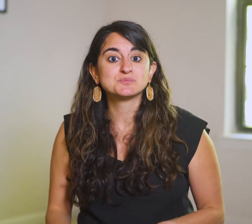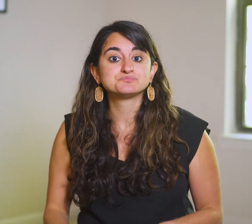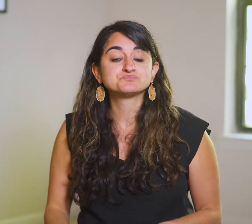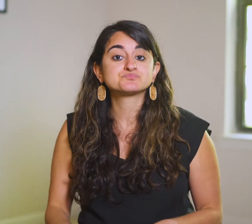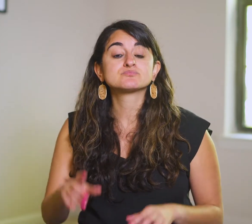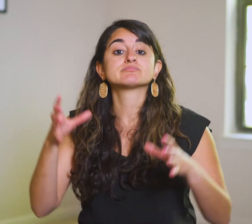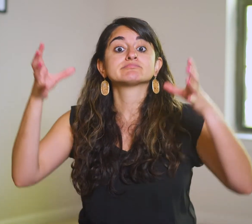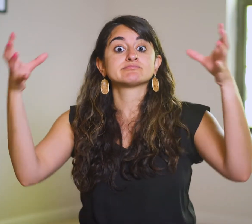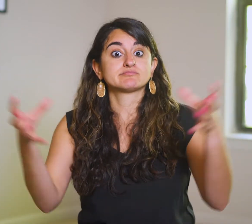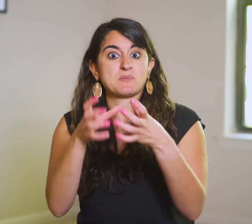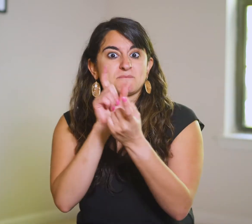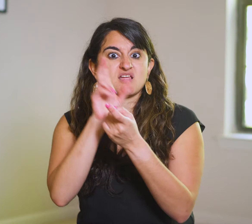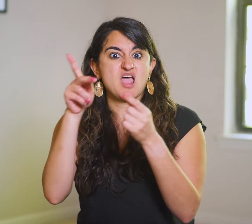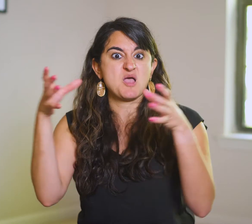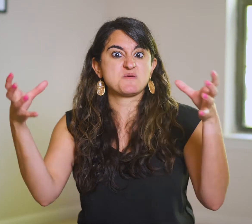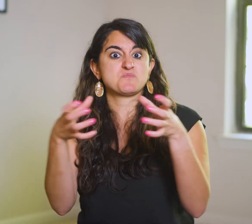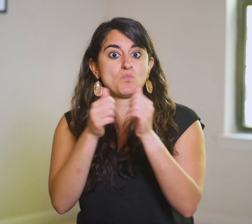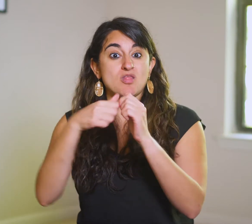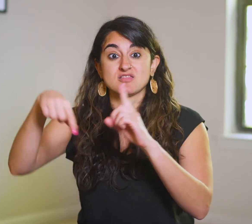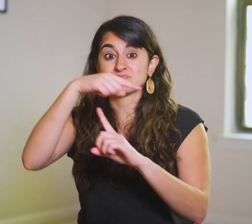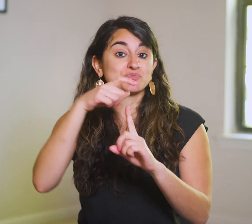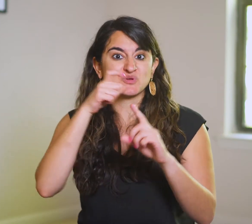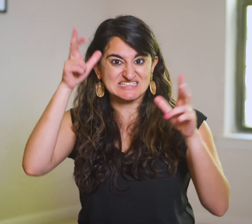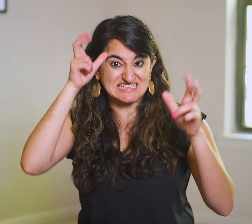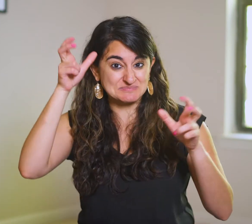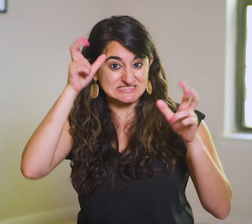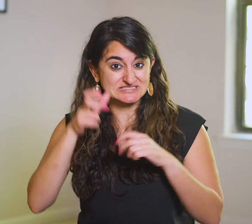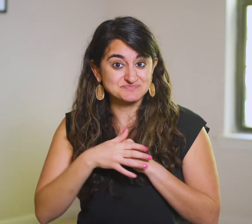until they meet up with a bunch of demons.